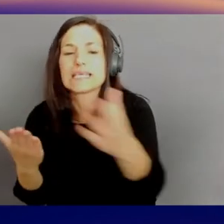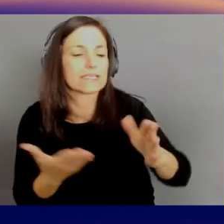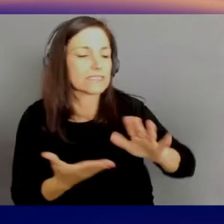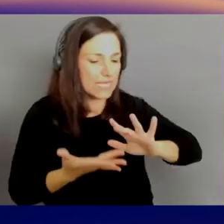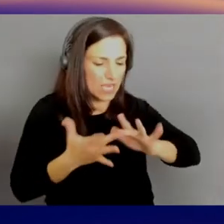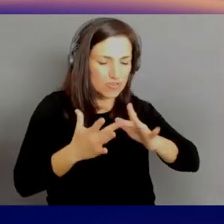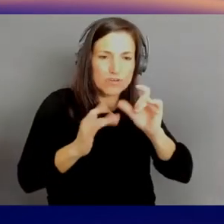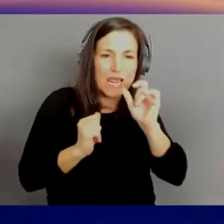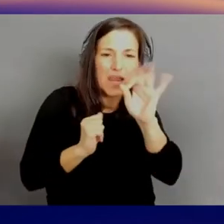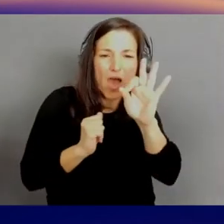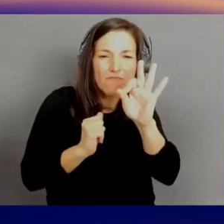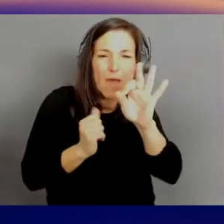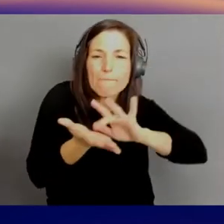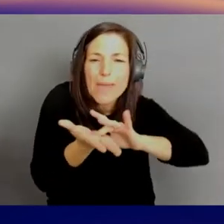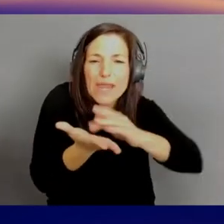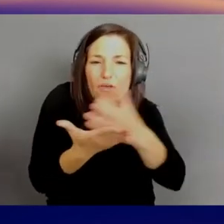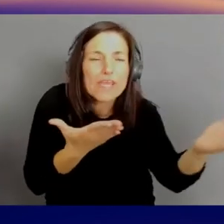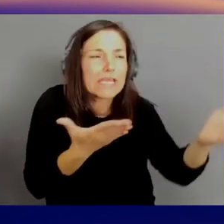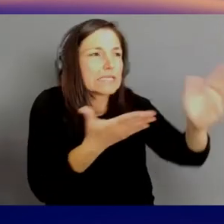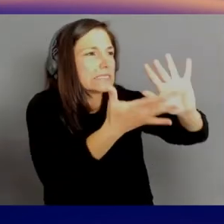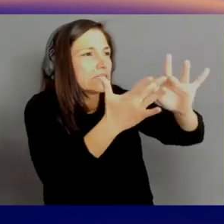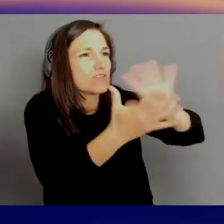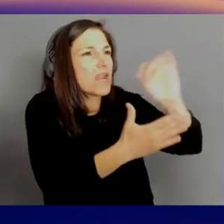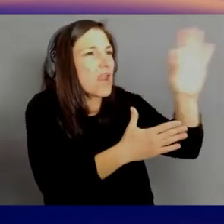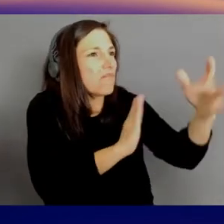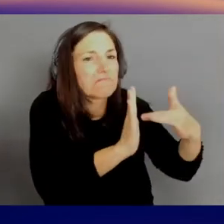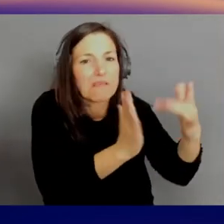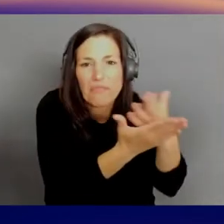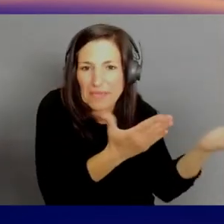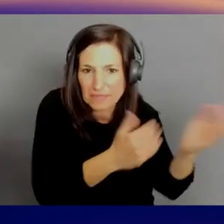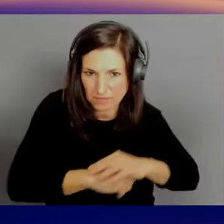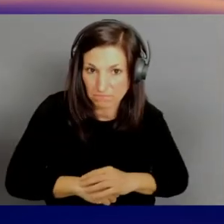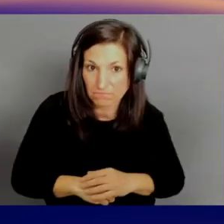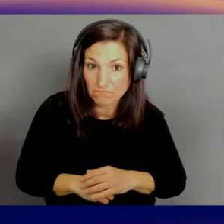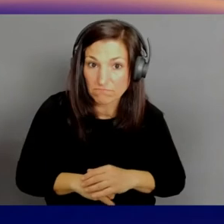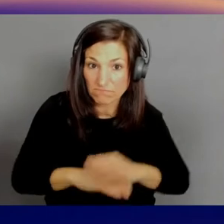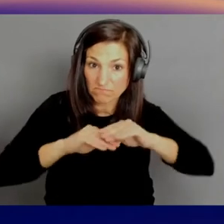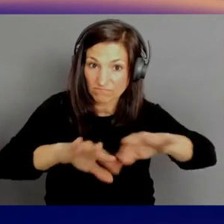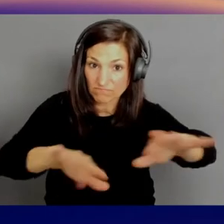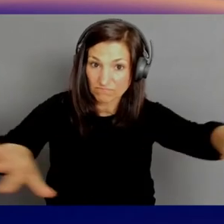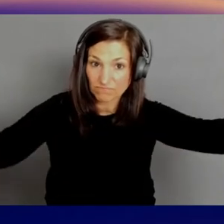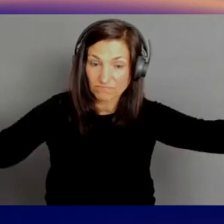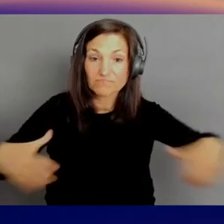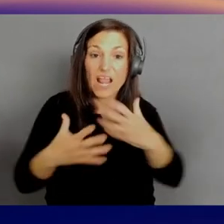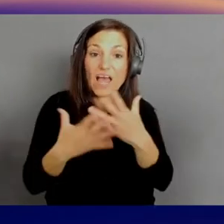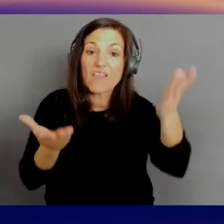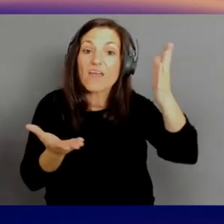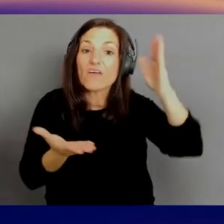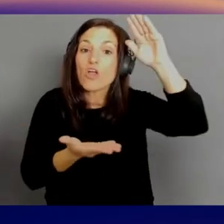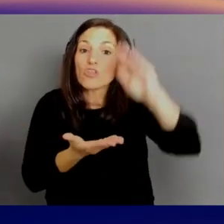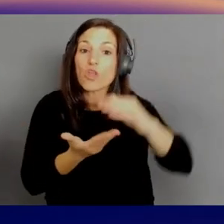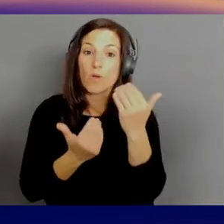And the reason is the much lower barrier to entry. It's about one-20th of what it used to cost 15 years ago